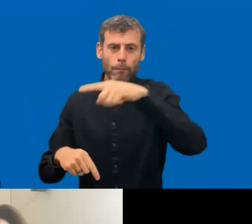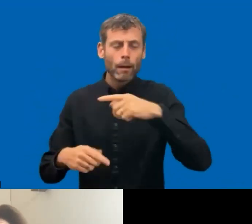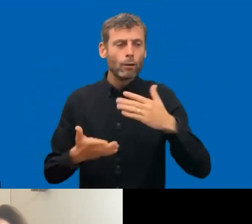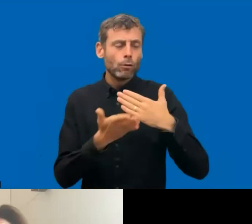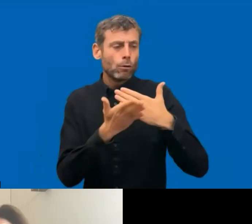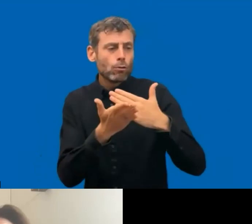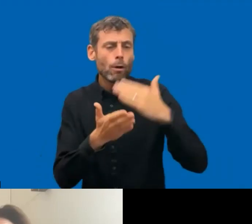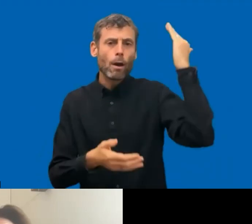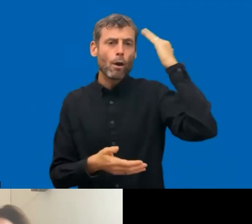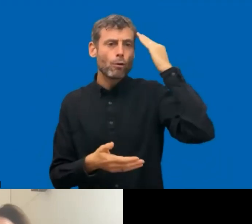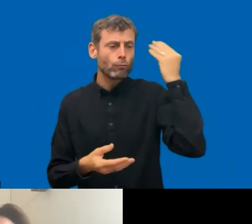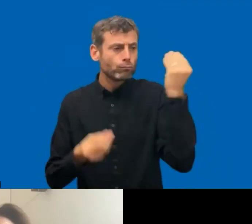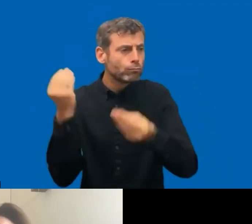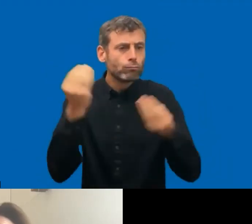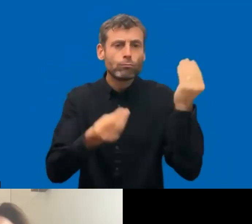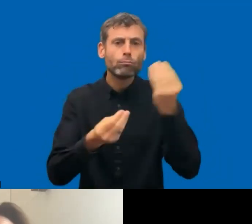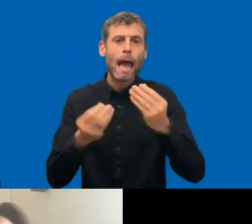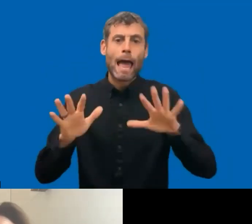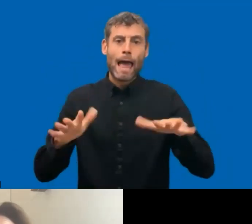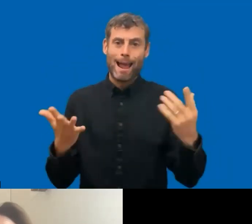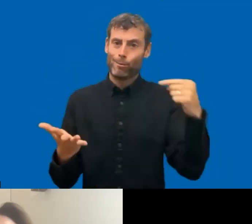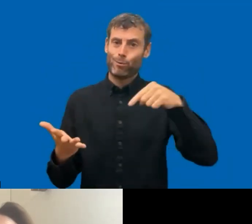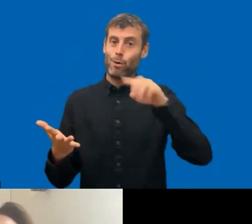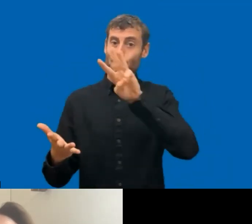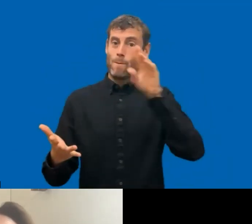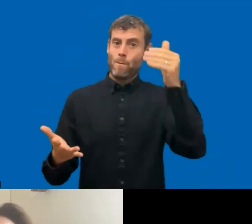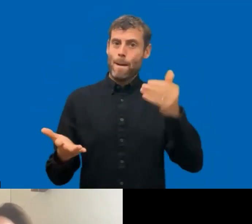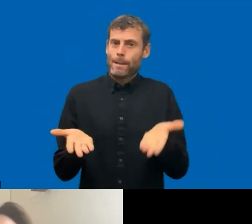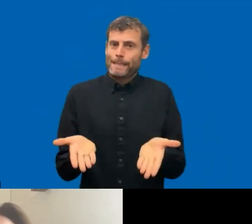Thank you very much. Back to you, Susanna. >> SUSANNA LAURIN: Thank you, Alejandro. That